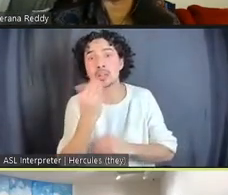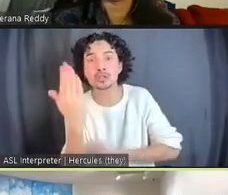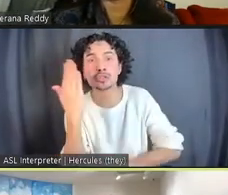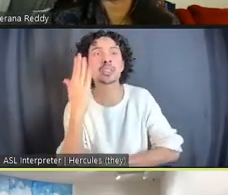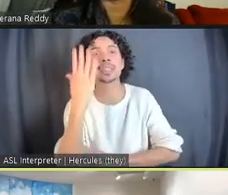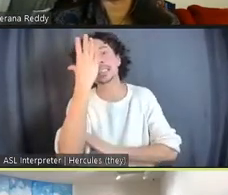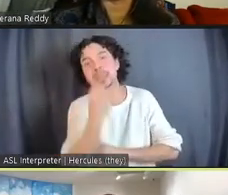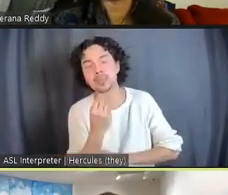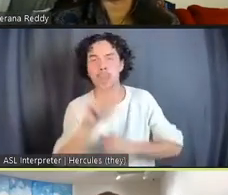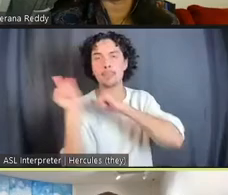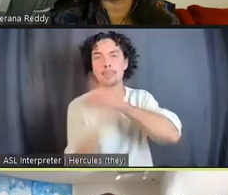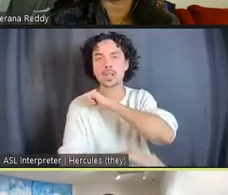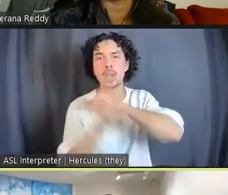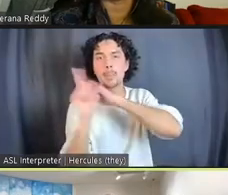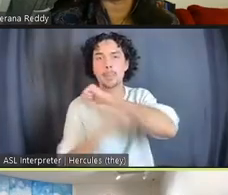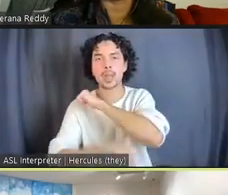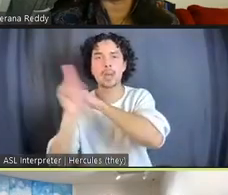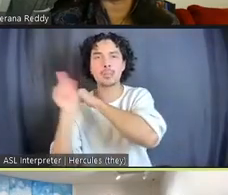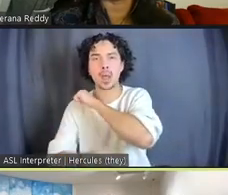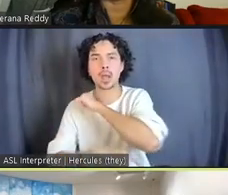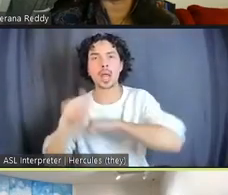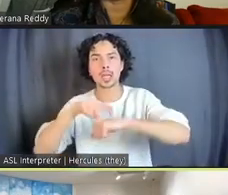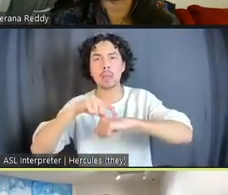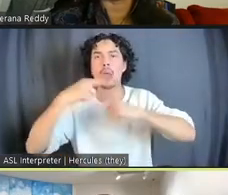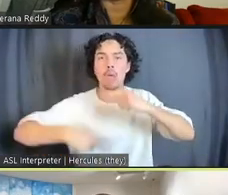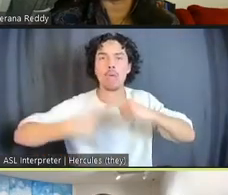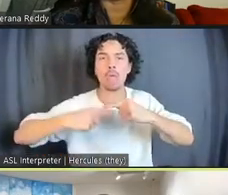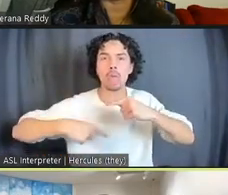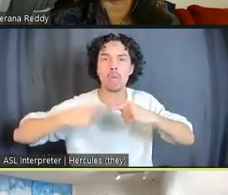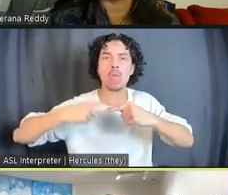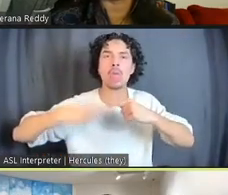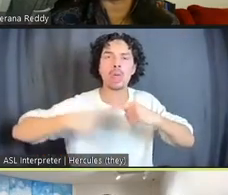And the way that that also leaves with them as part of the kind of